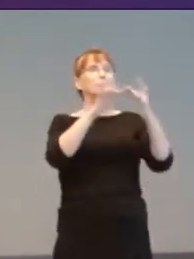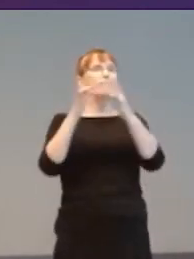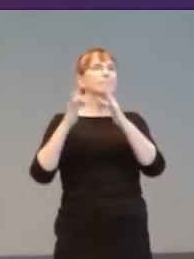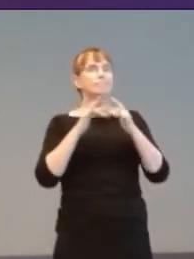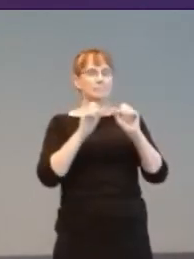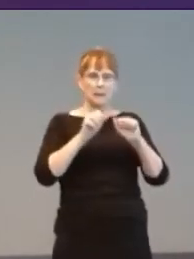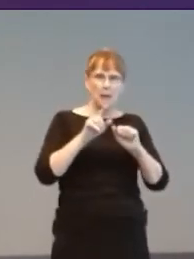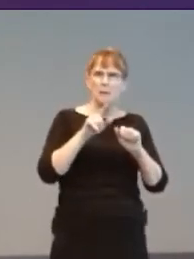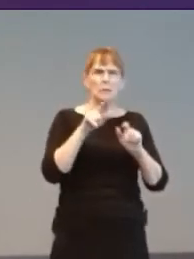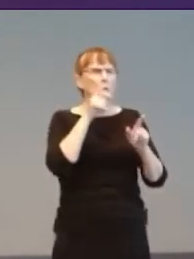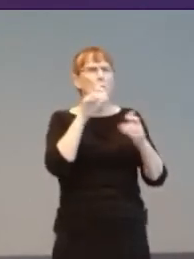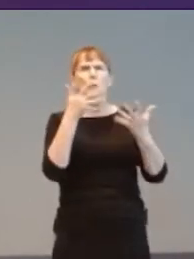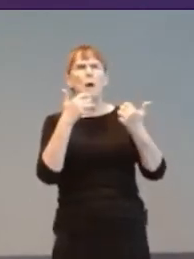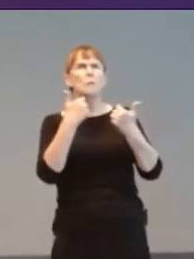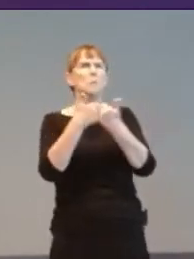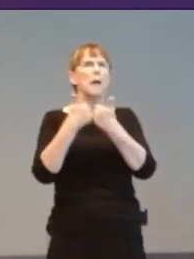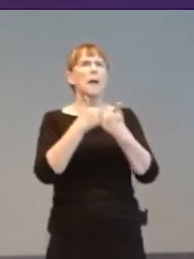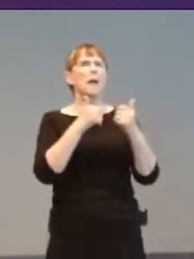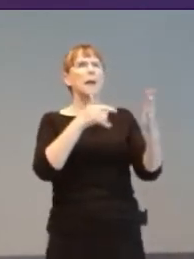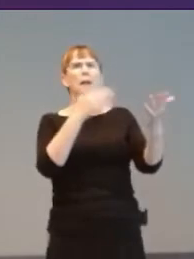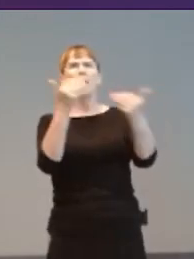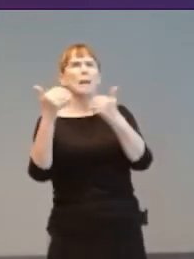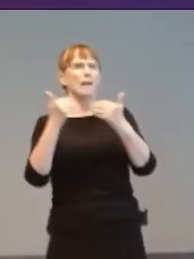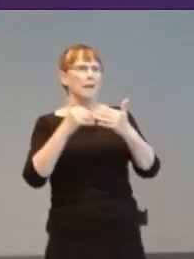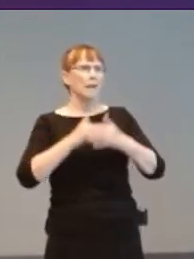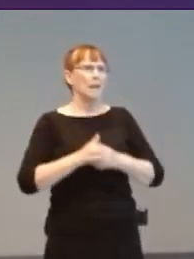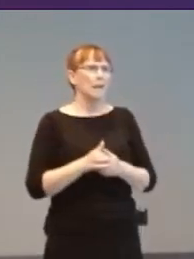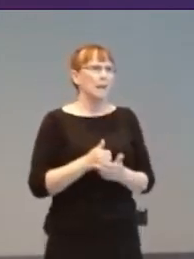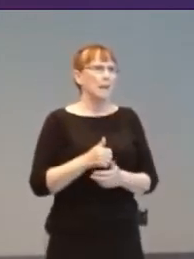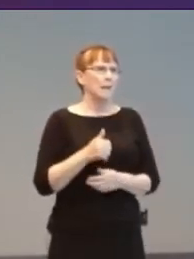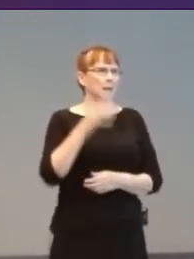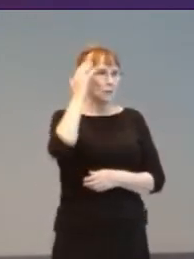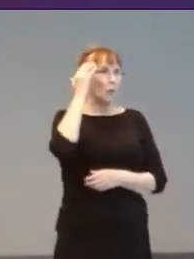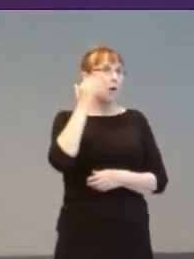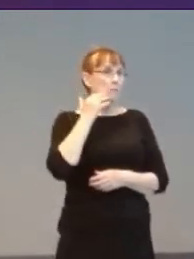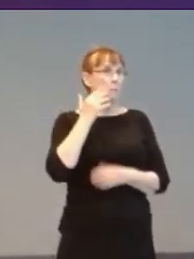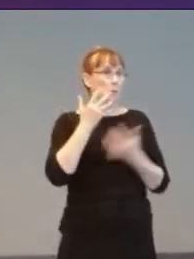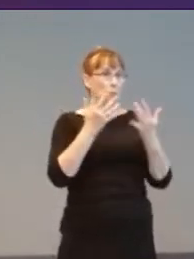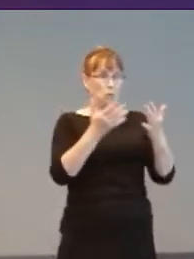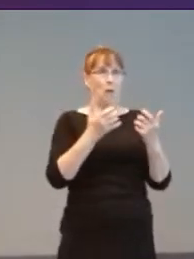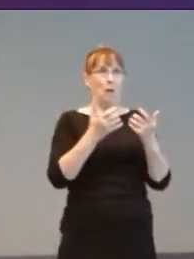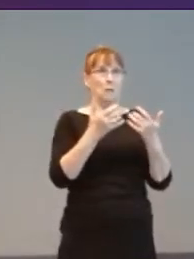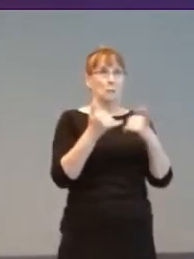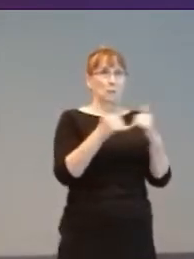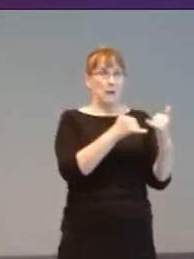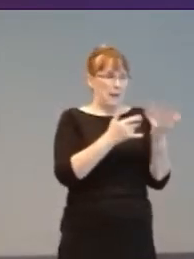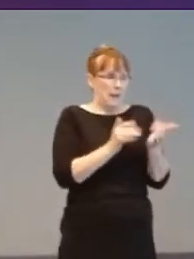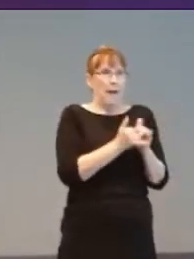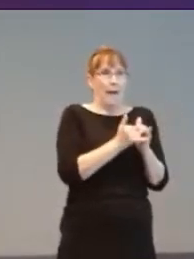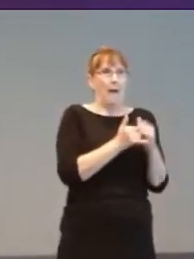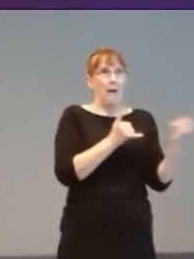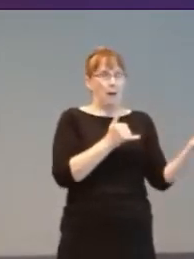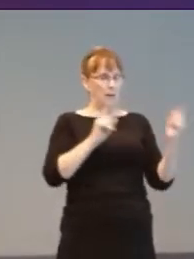1977’s Telespiel, and later TV Powww! showed how alternative controllers and the telephone